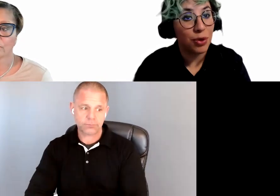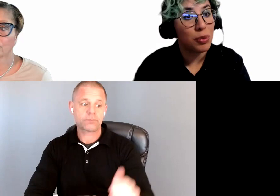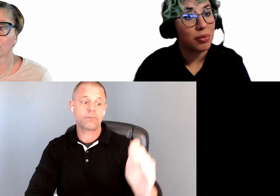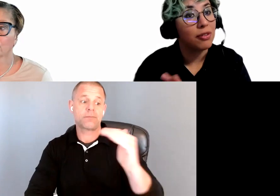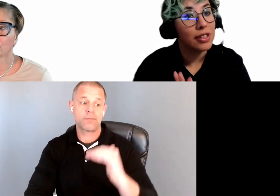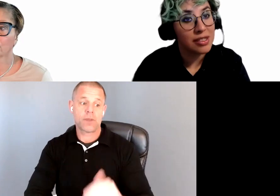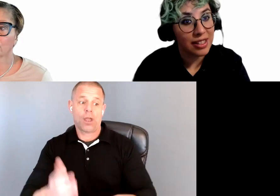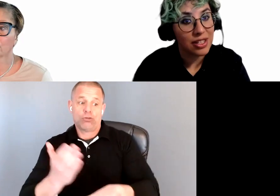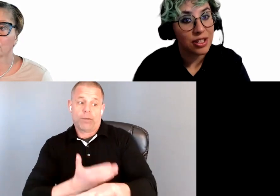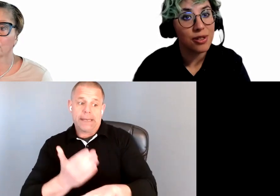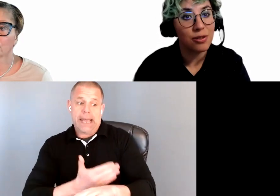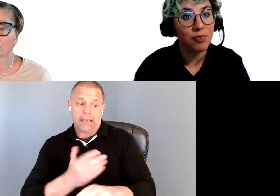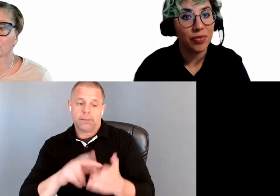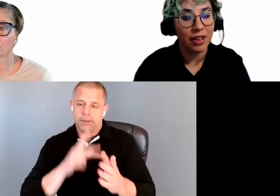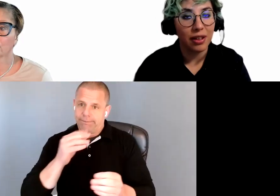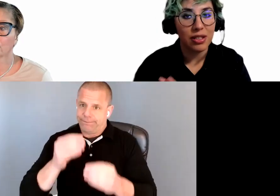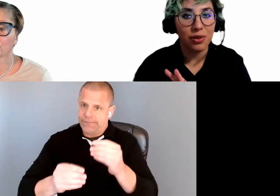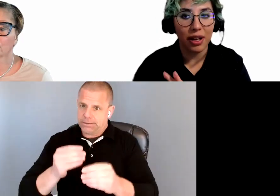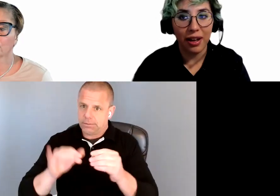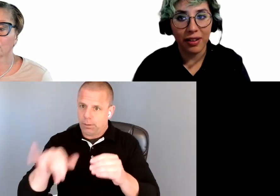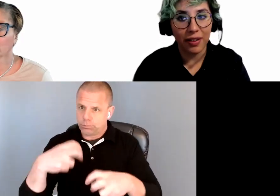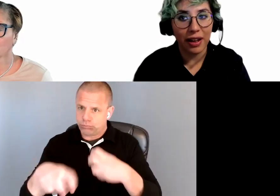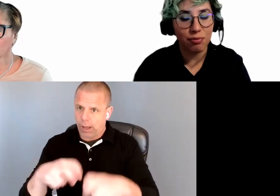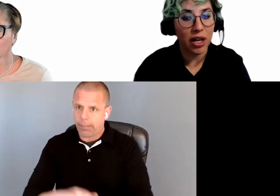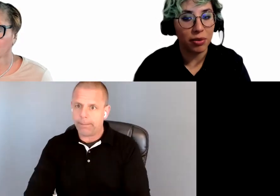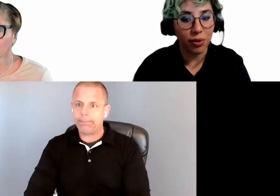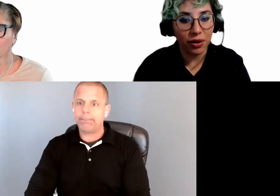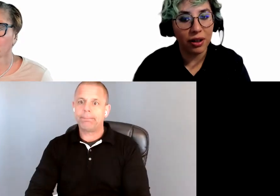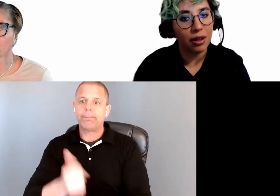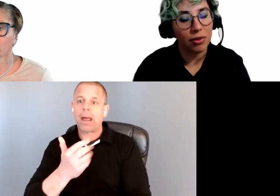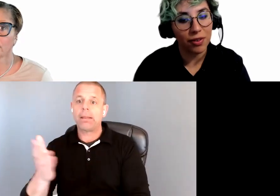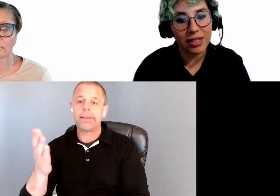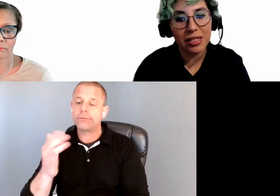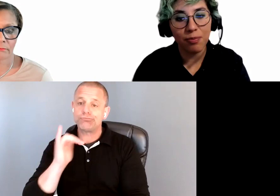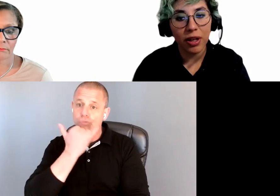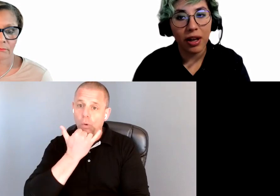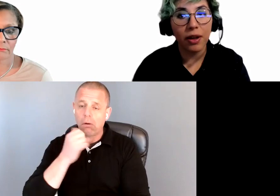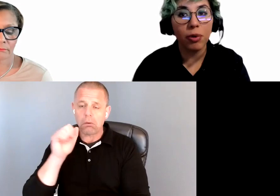where people fix the issues. So anything that might be wrong there can be fixed. And then we